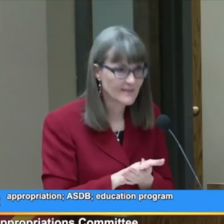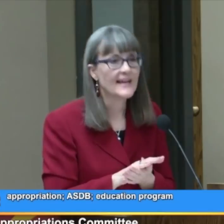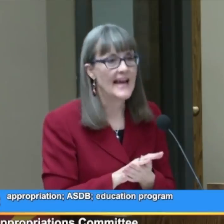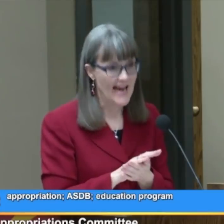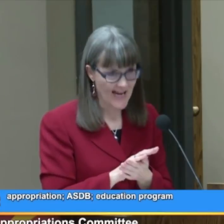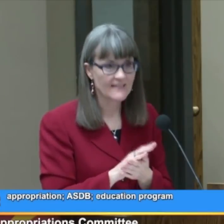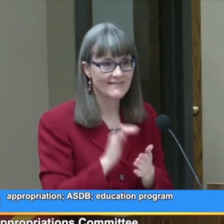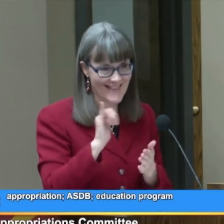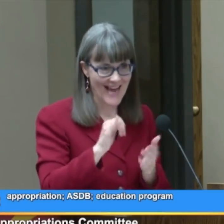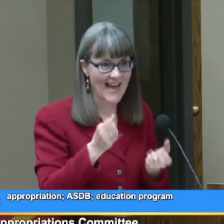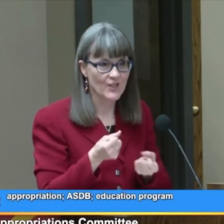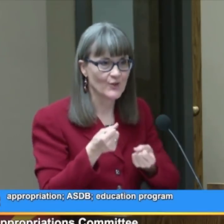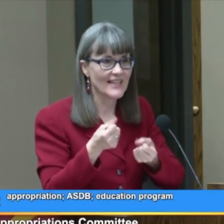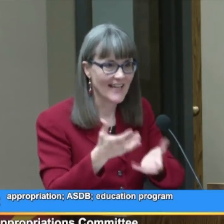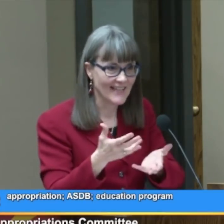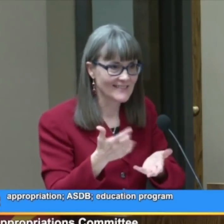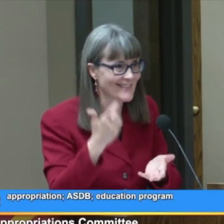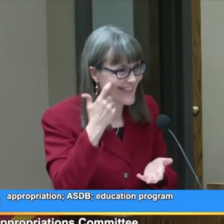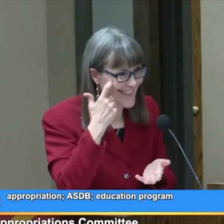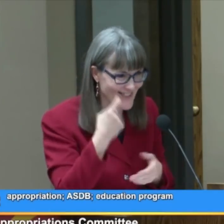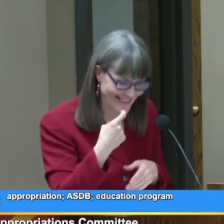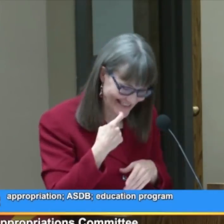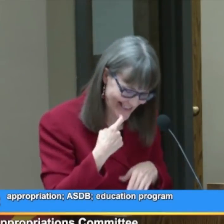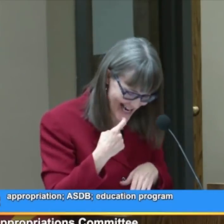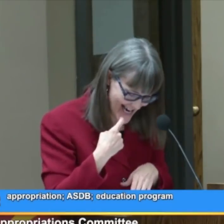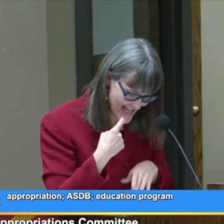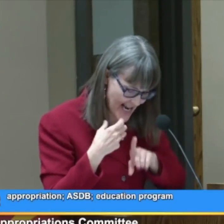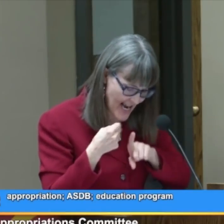and that creates, like I just said,